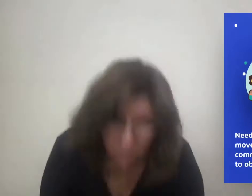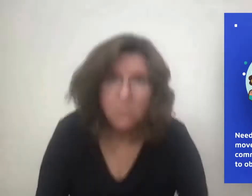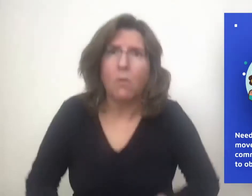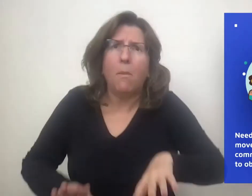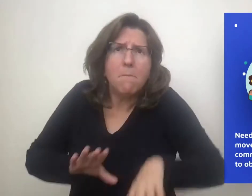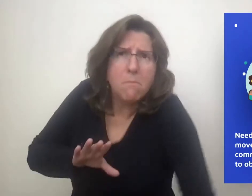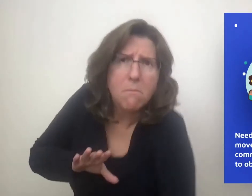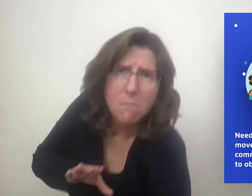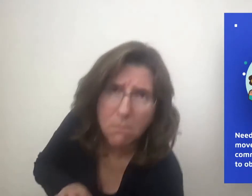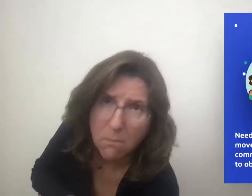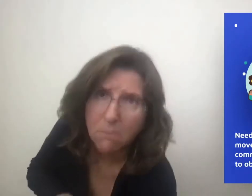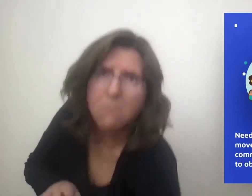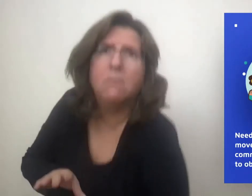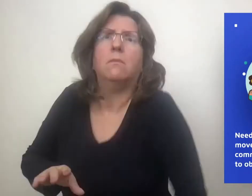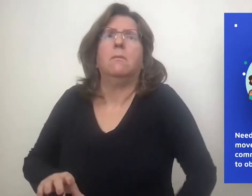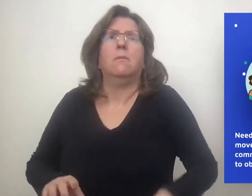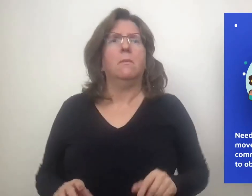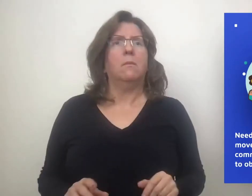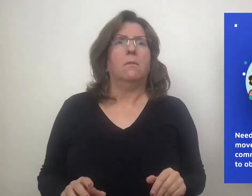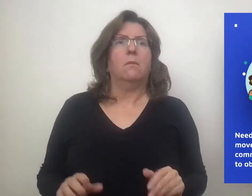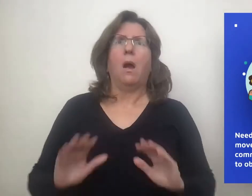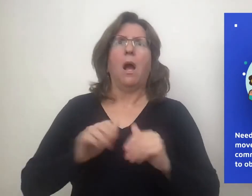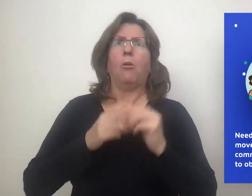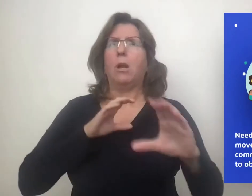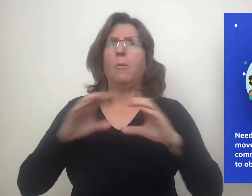communicate concepts, and to obtain attention.